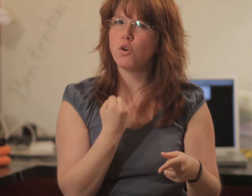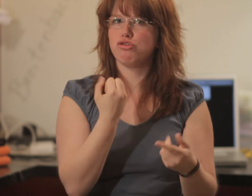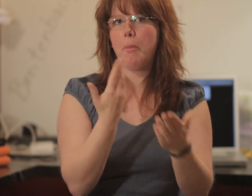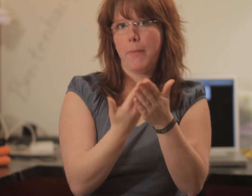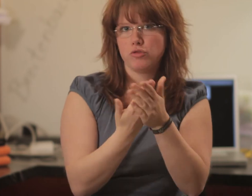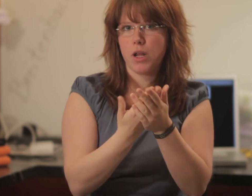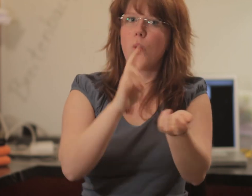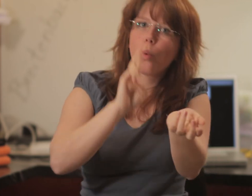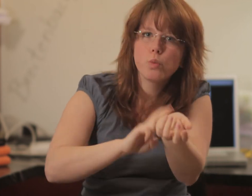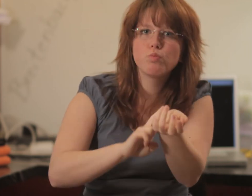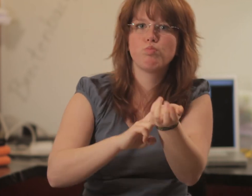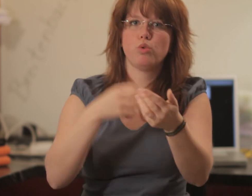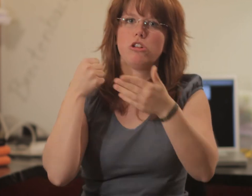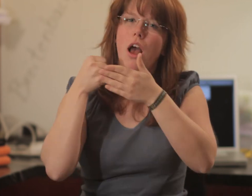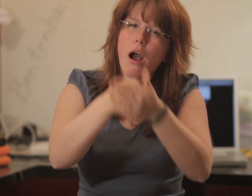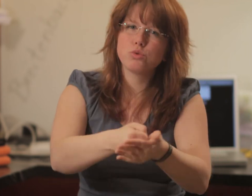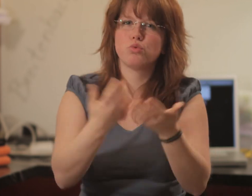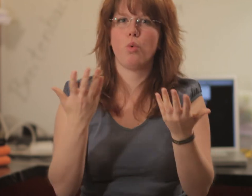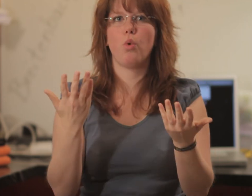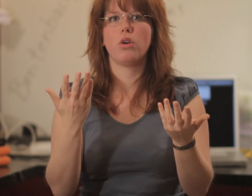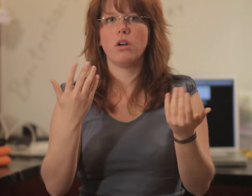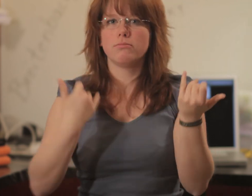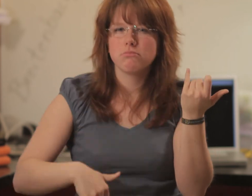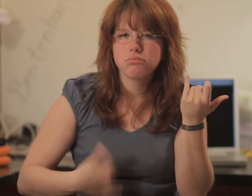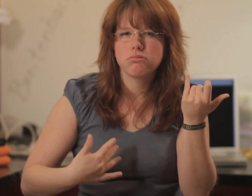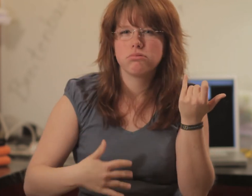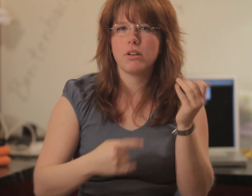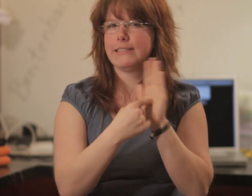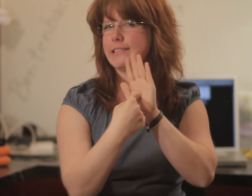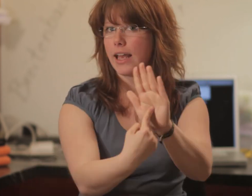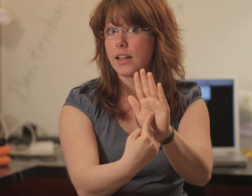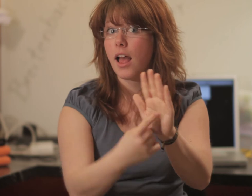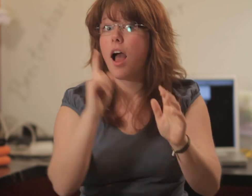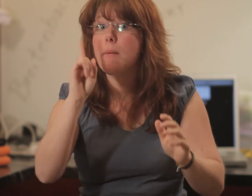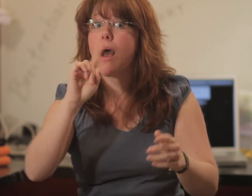We want to show the rhythm,expression and music as well as the words.